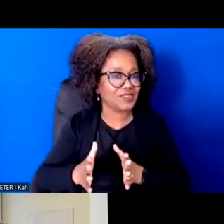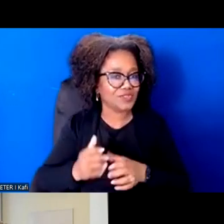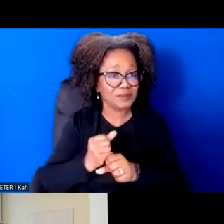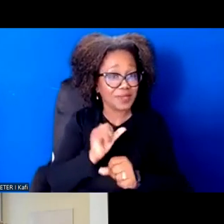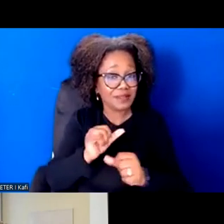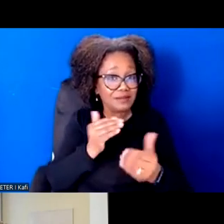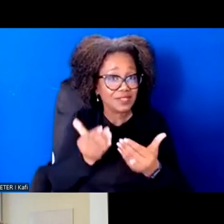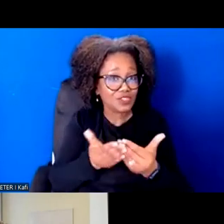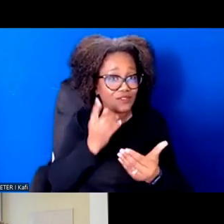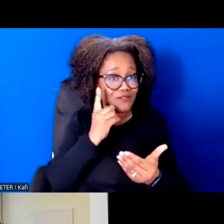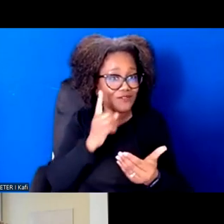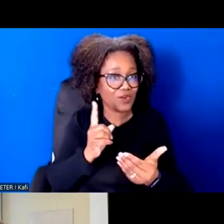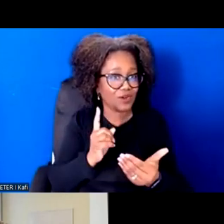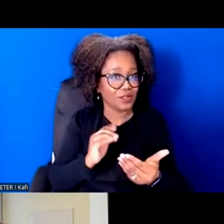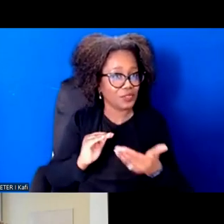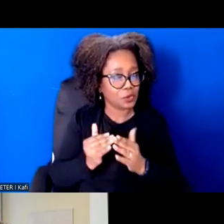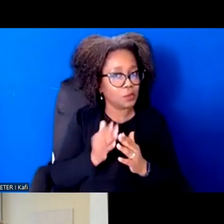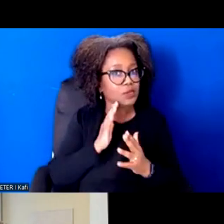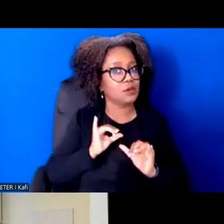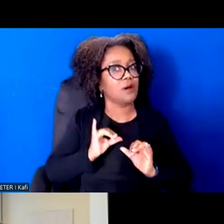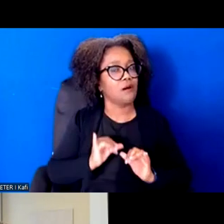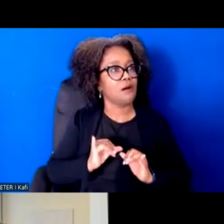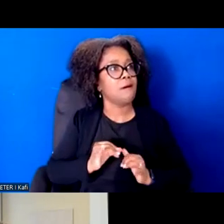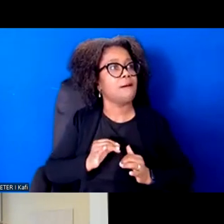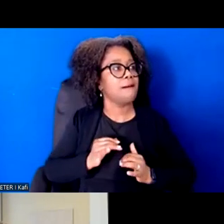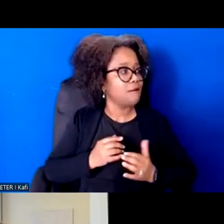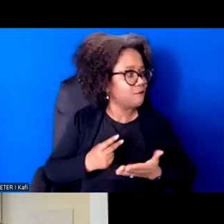our communities and for organizations in California and across the country.